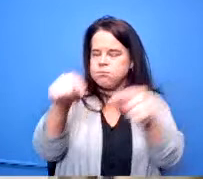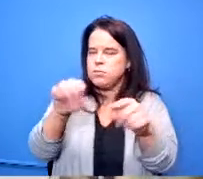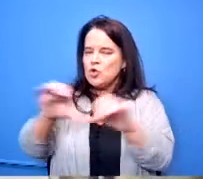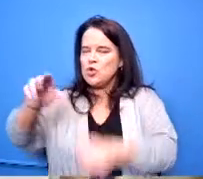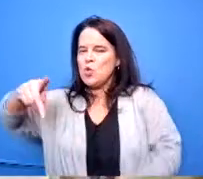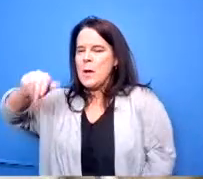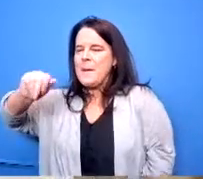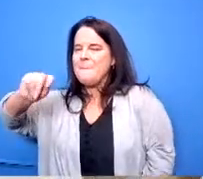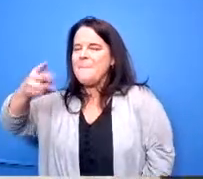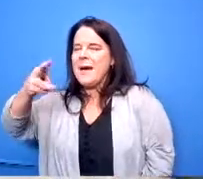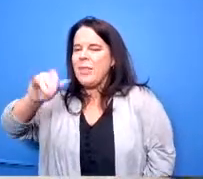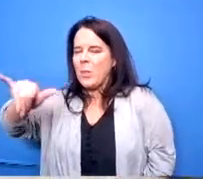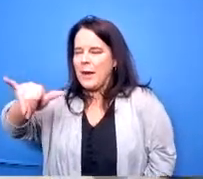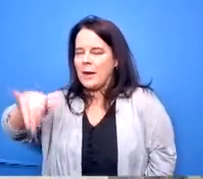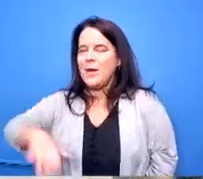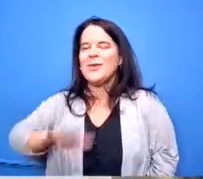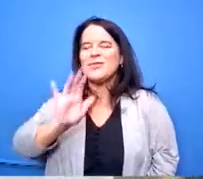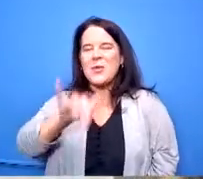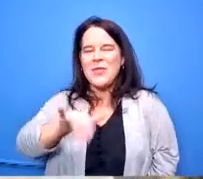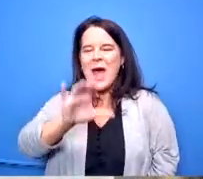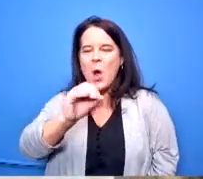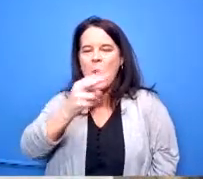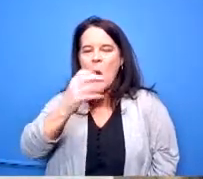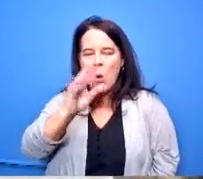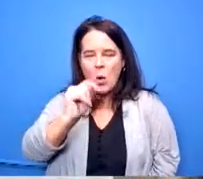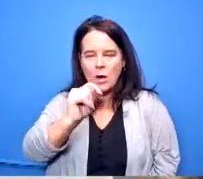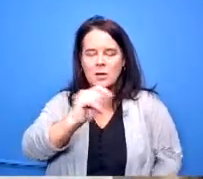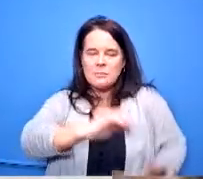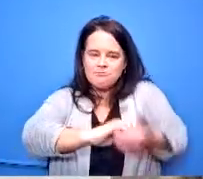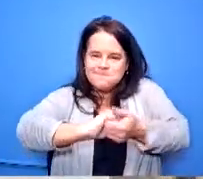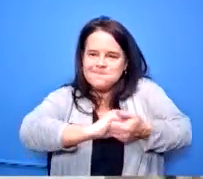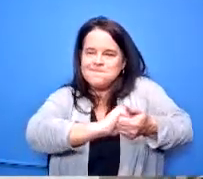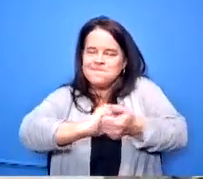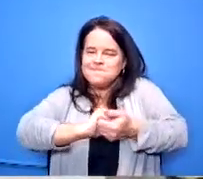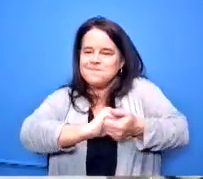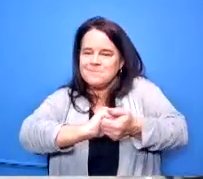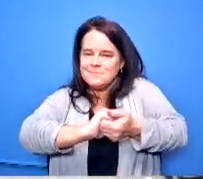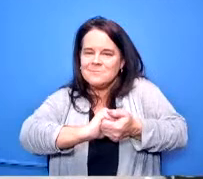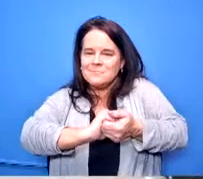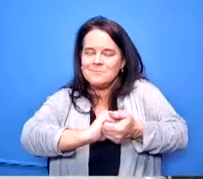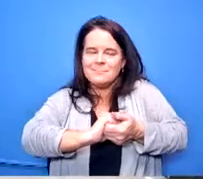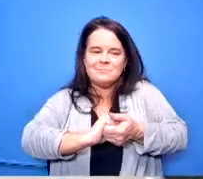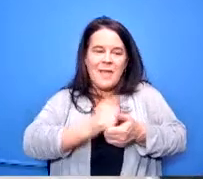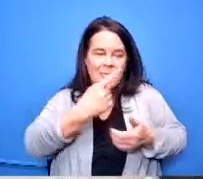cohort piece is really important to keep them together and to keep them focused in on that